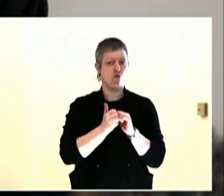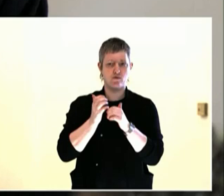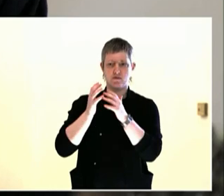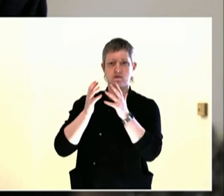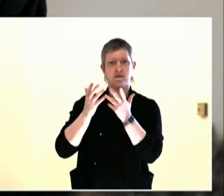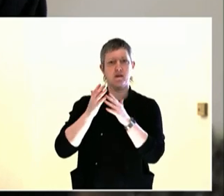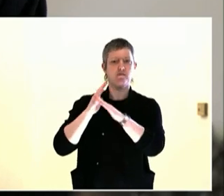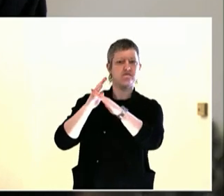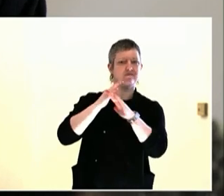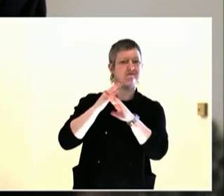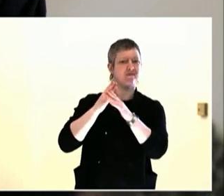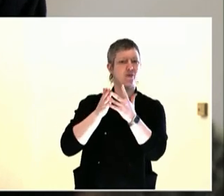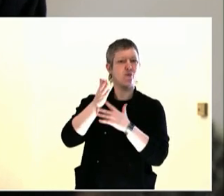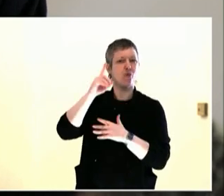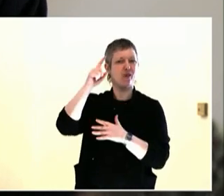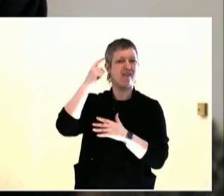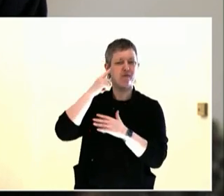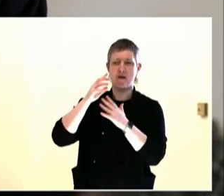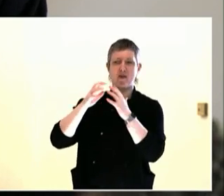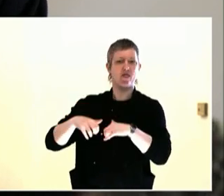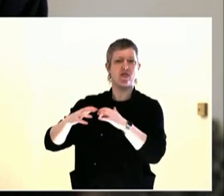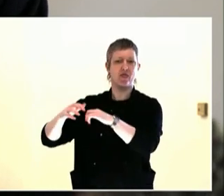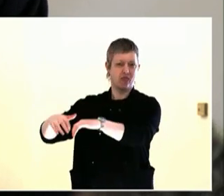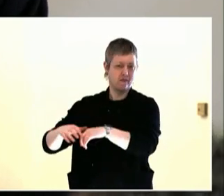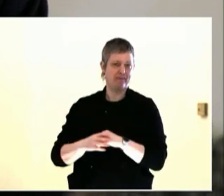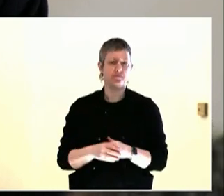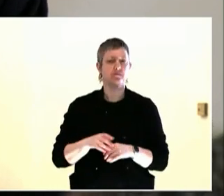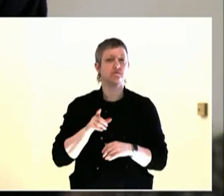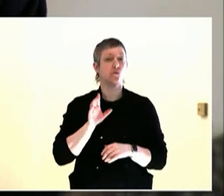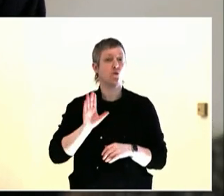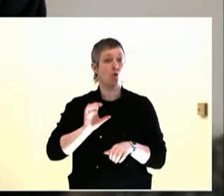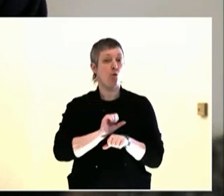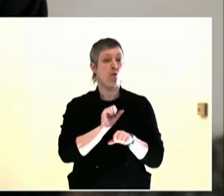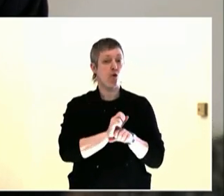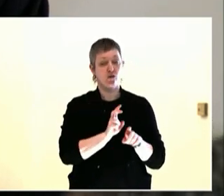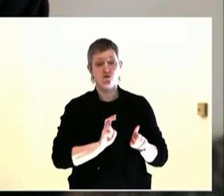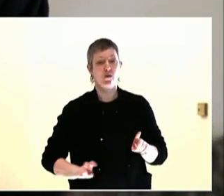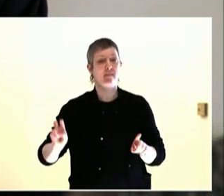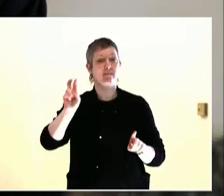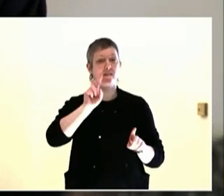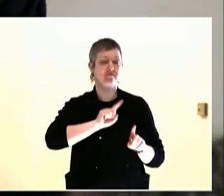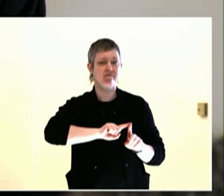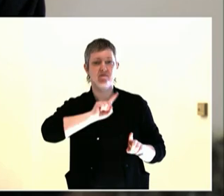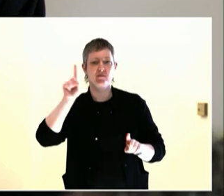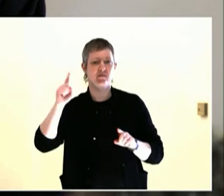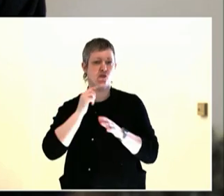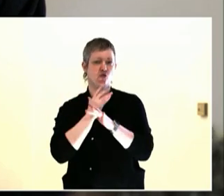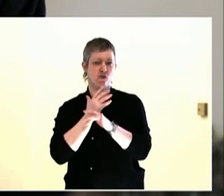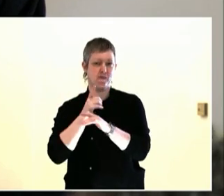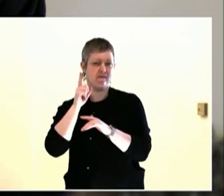She is very involved in the training program here at PSU, so